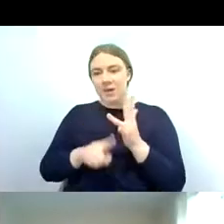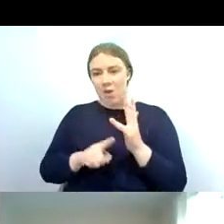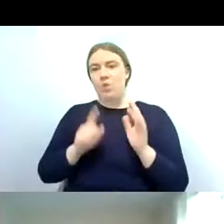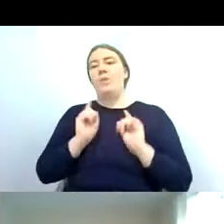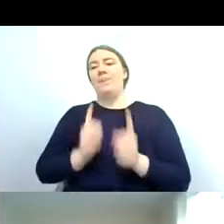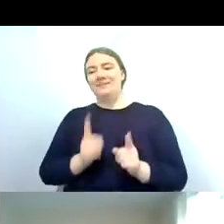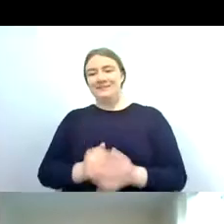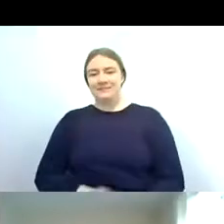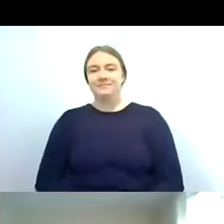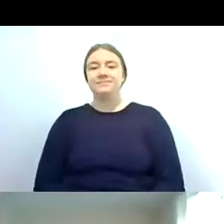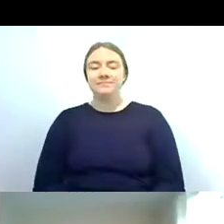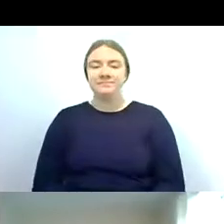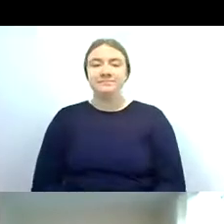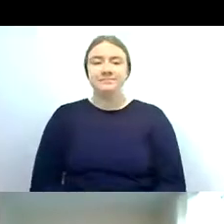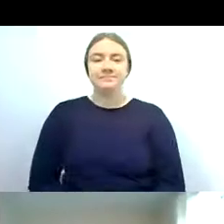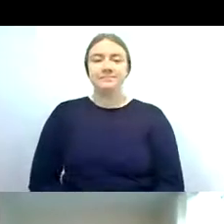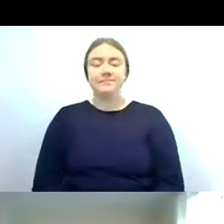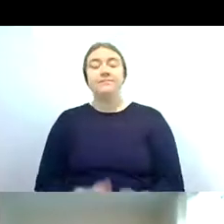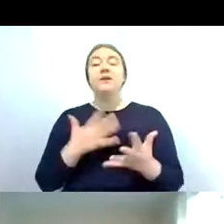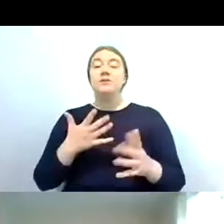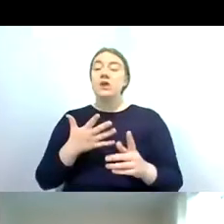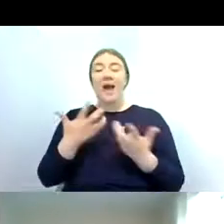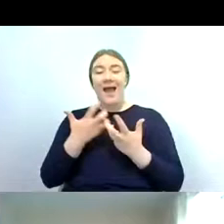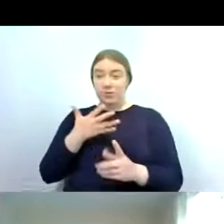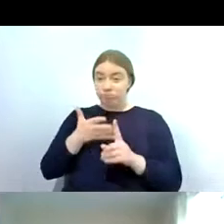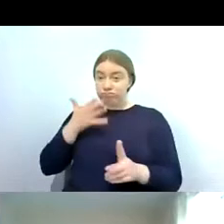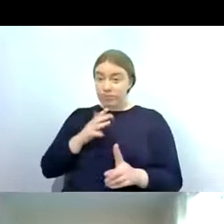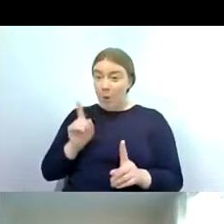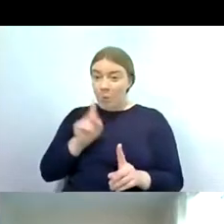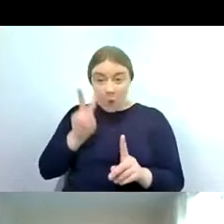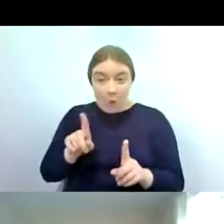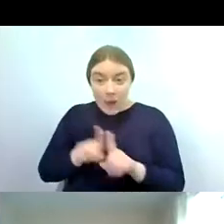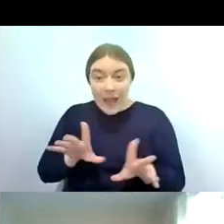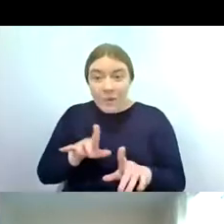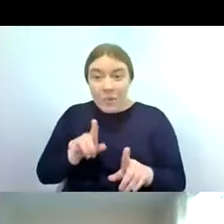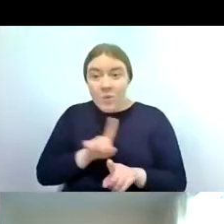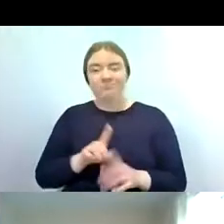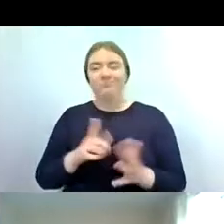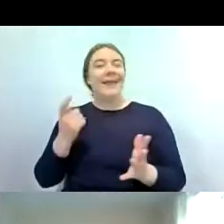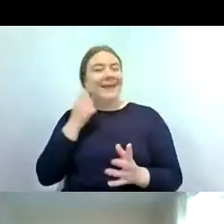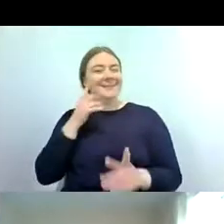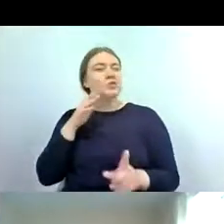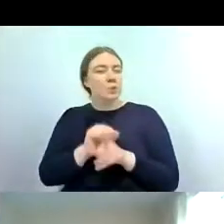so the nymph id on mayflies is really um simple again which is fantastic